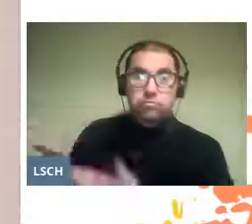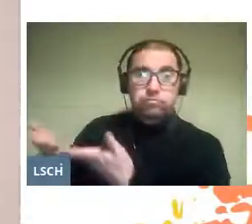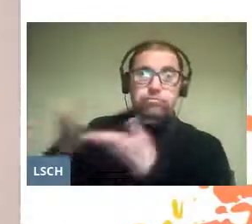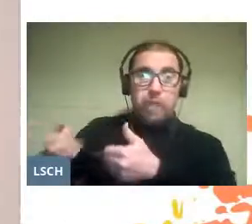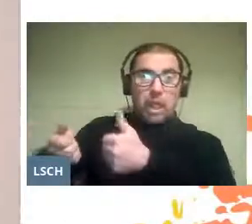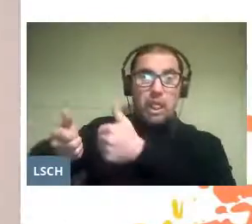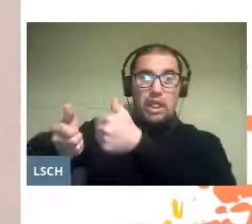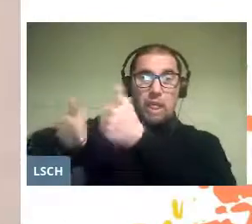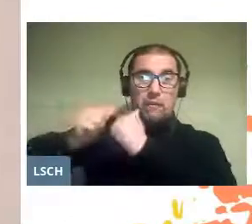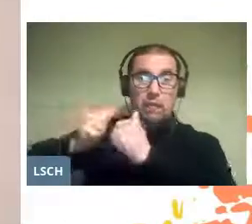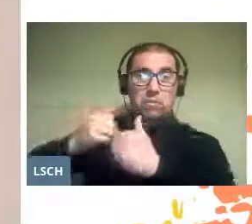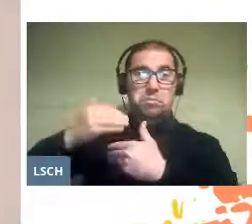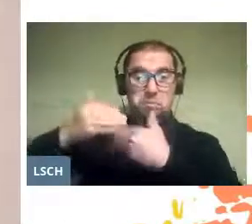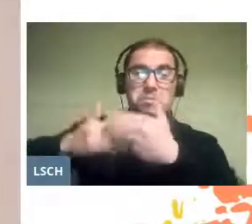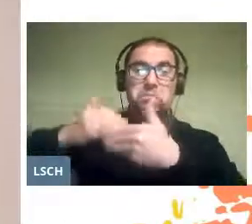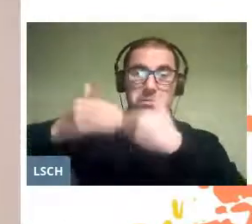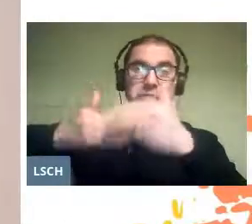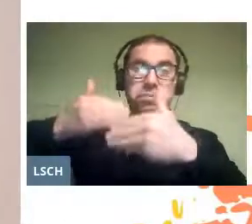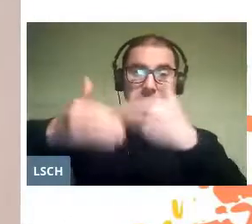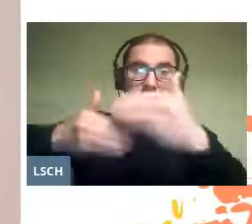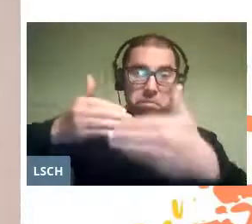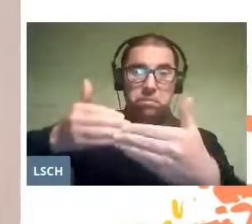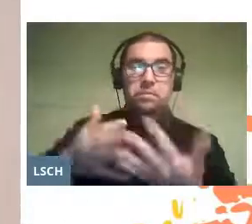as stages close.